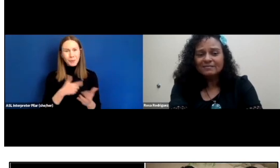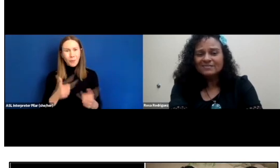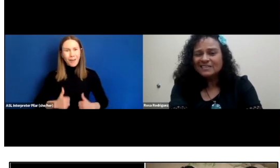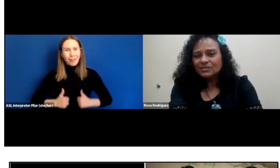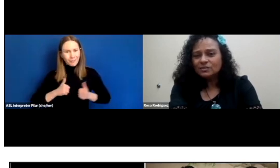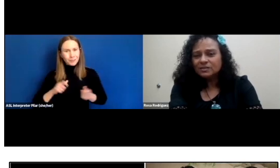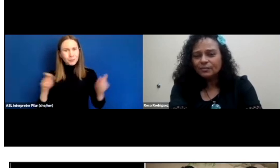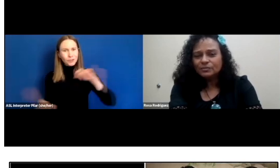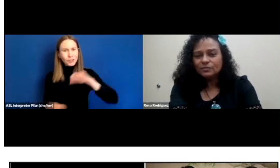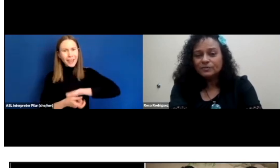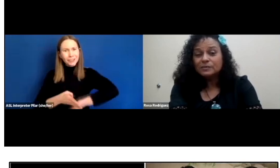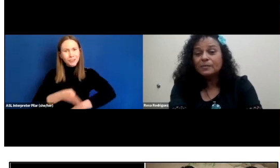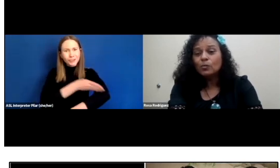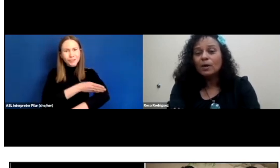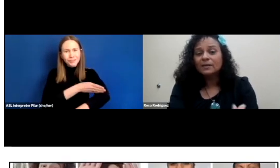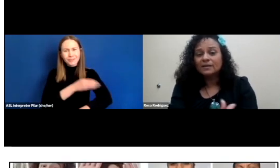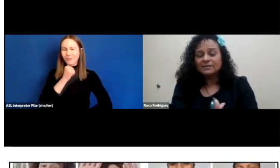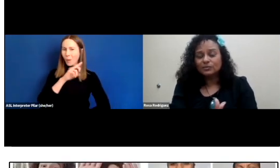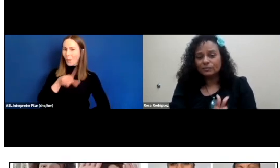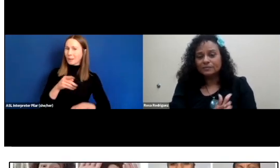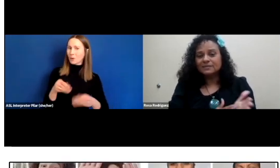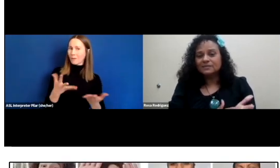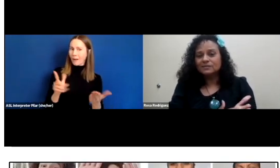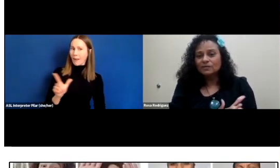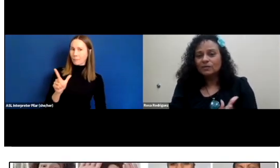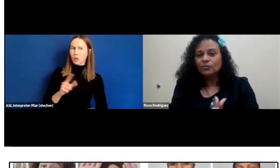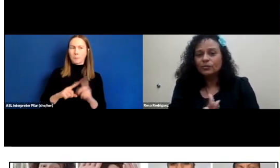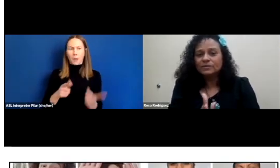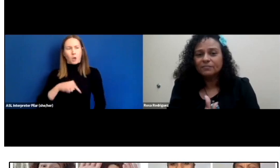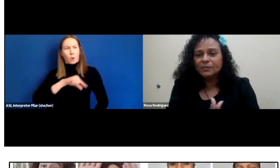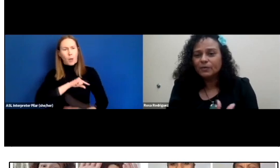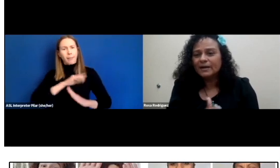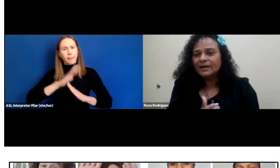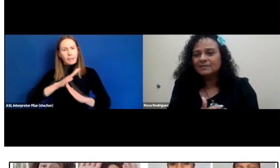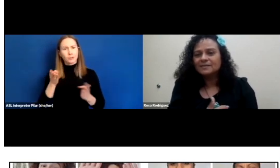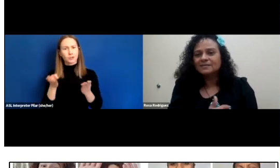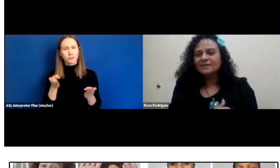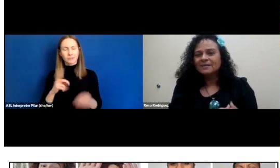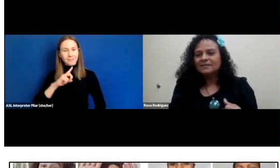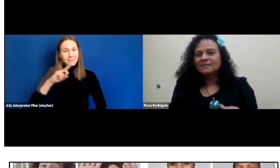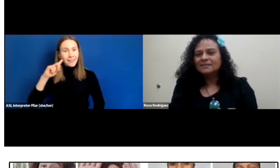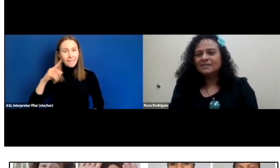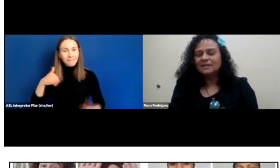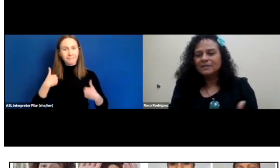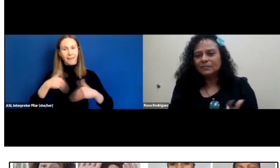not just library services but quality services where deaf people can access the same type